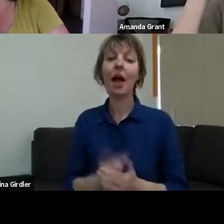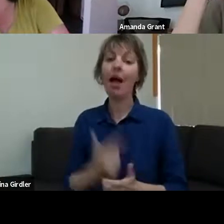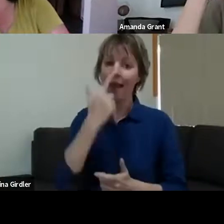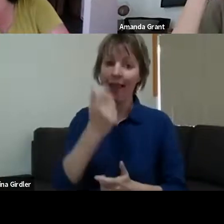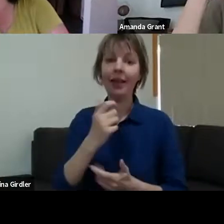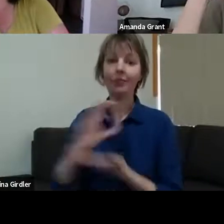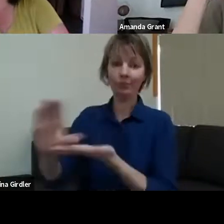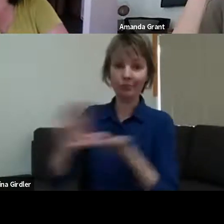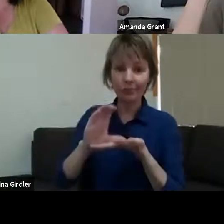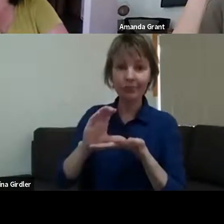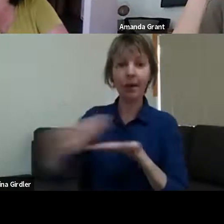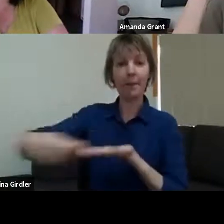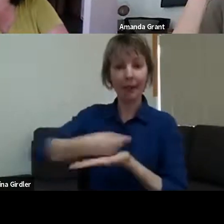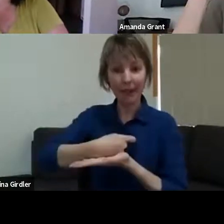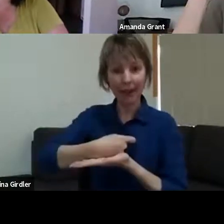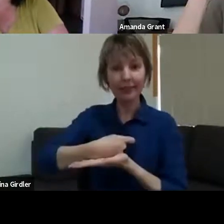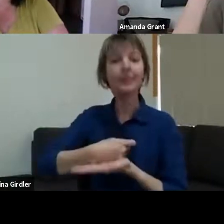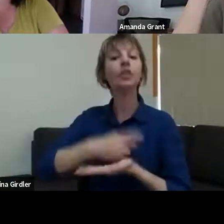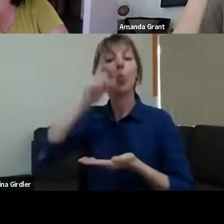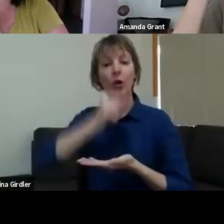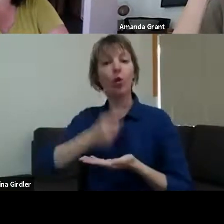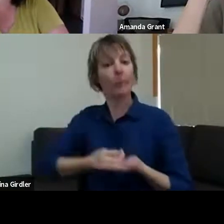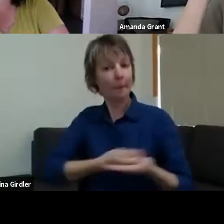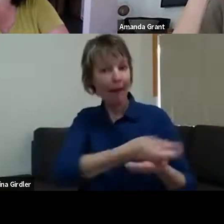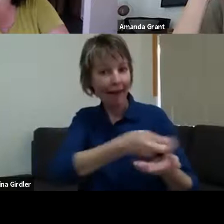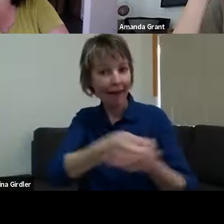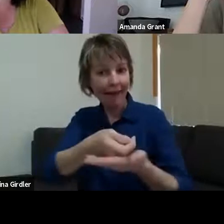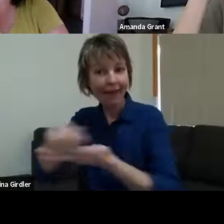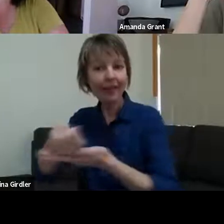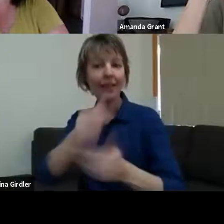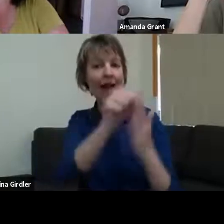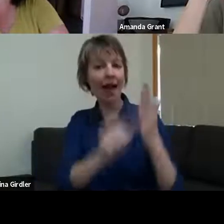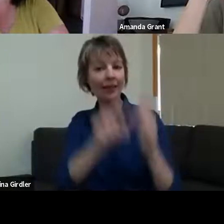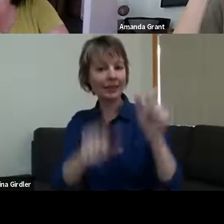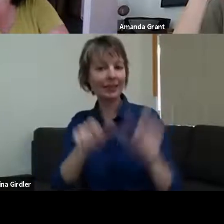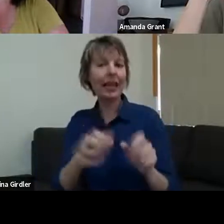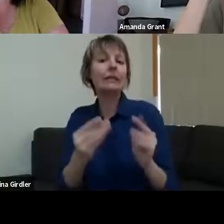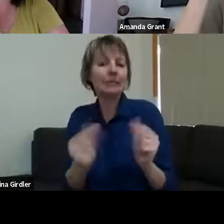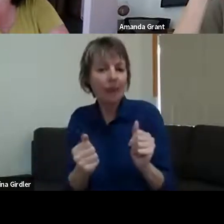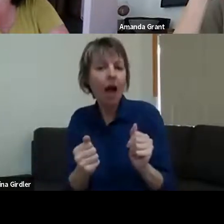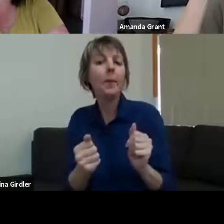with a bit towards our administrative expenses. We just